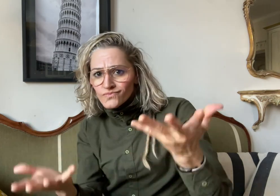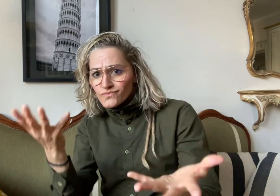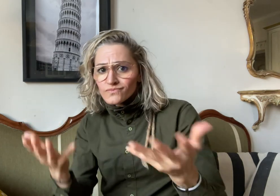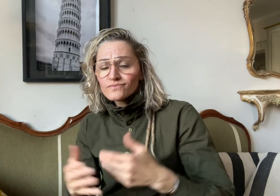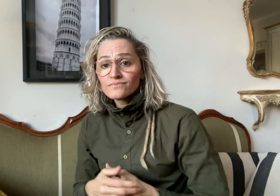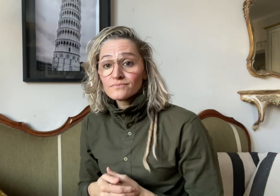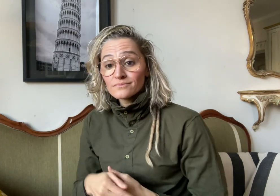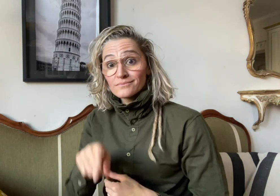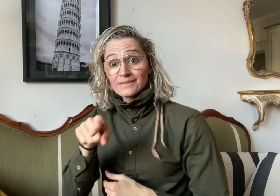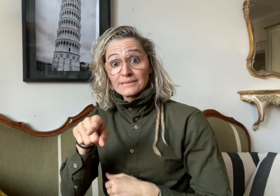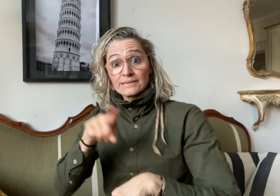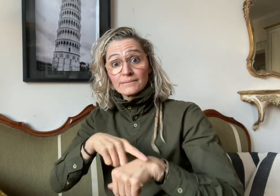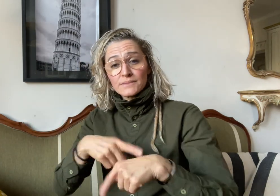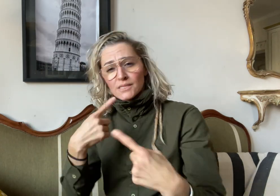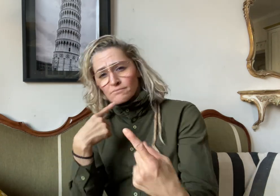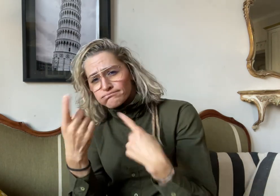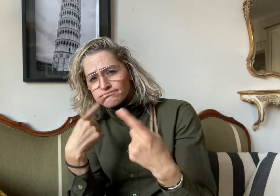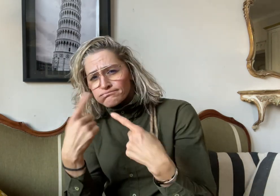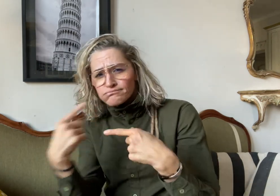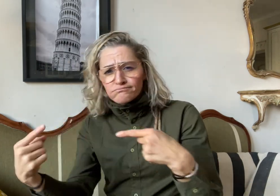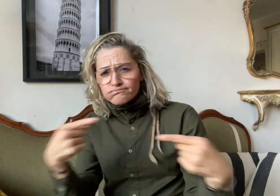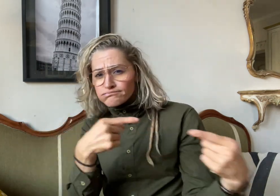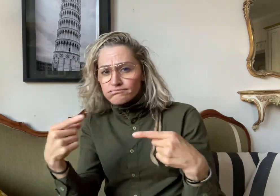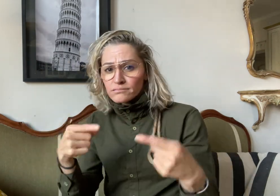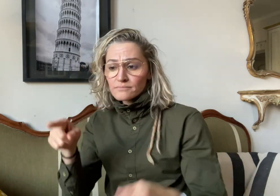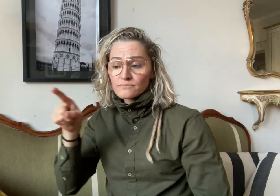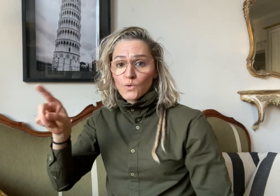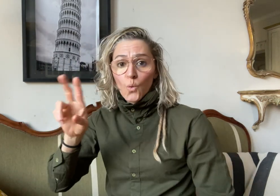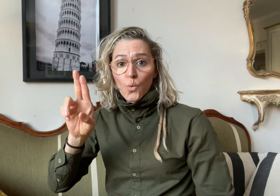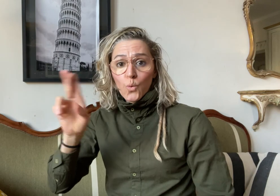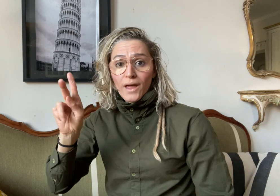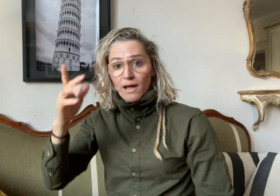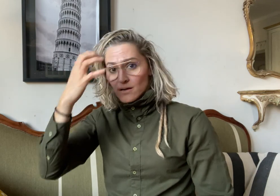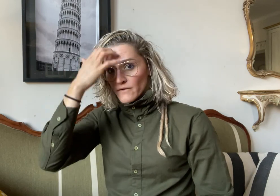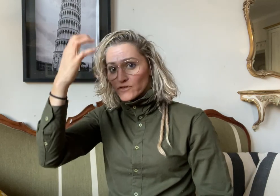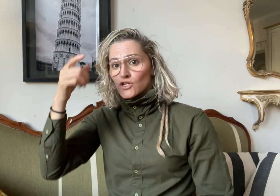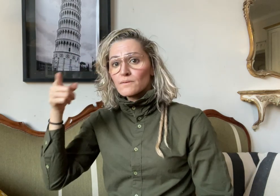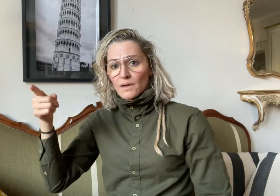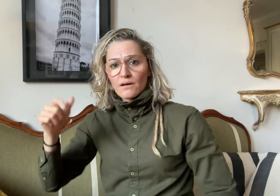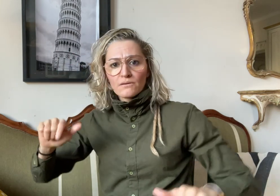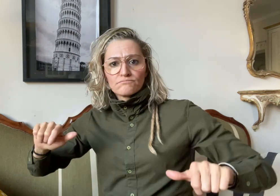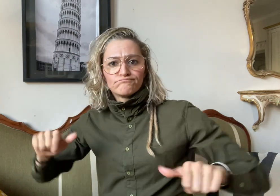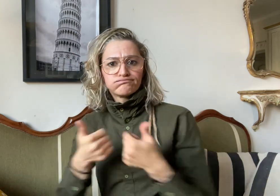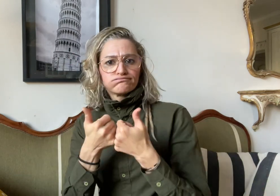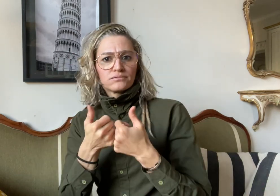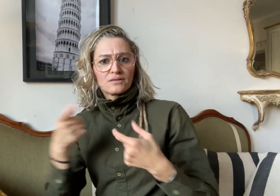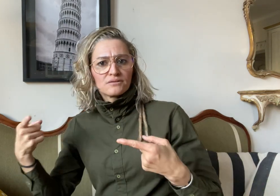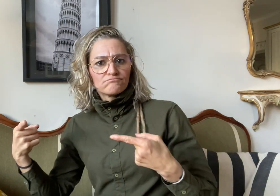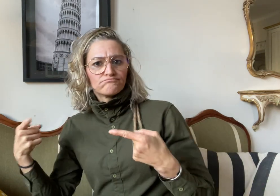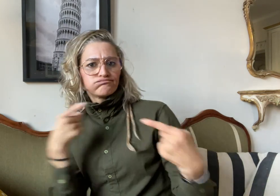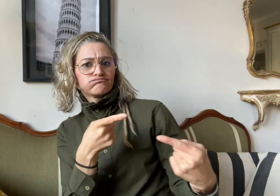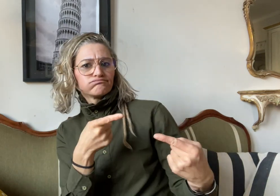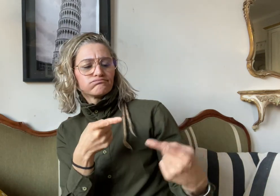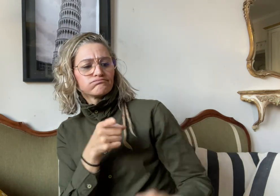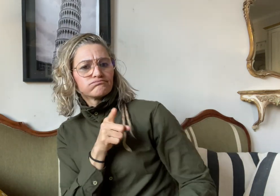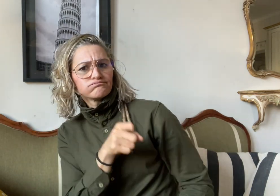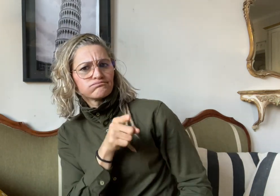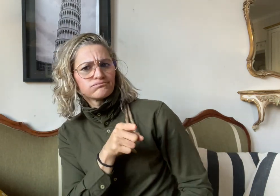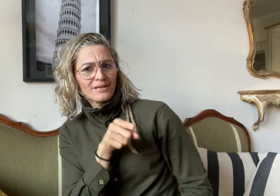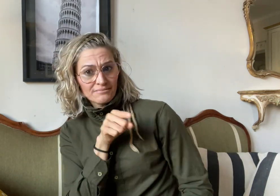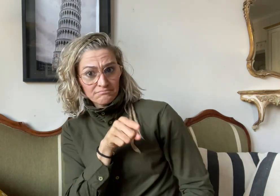the UK Government challenged whether the case should go ahead